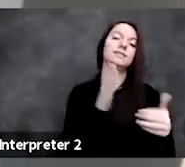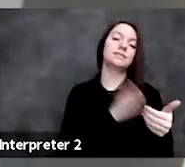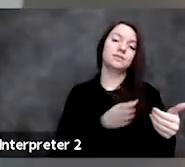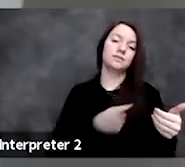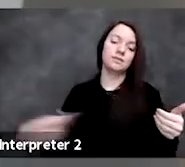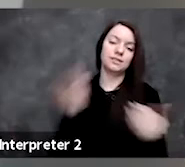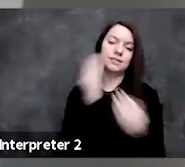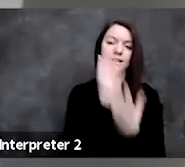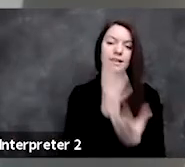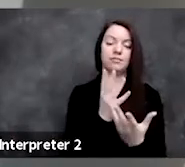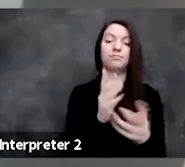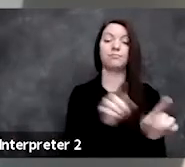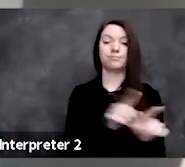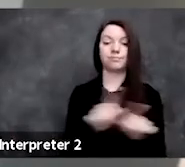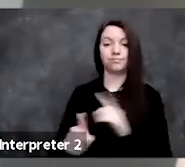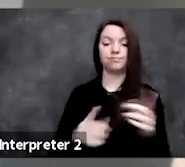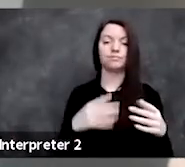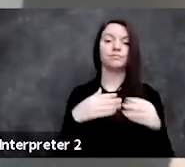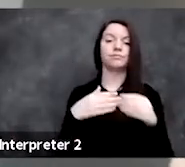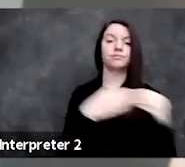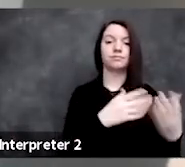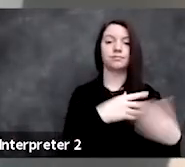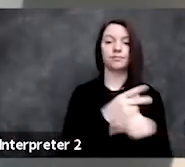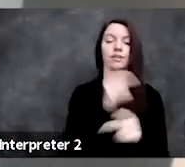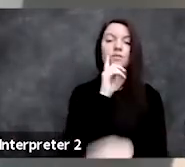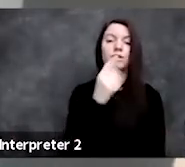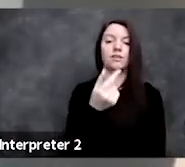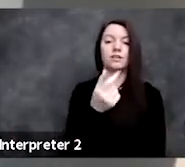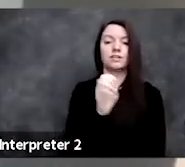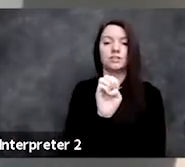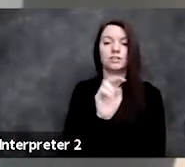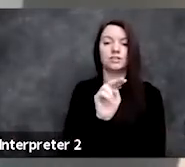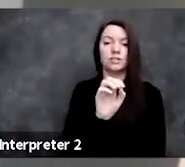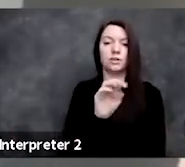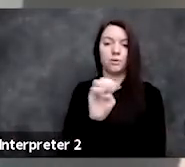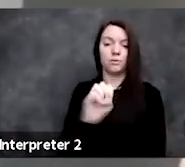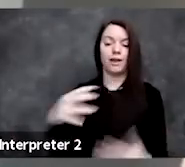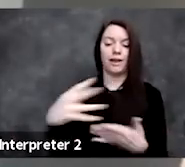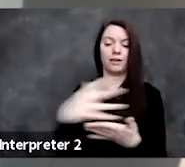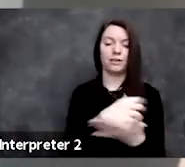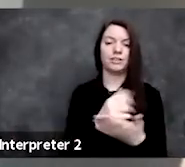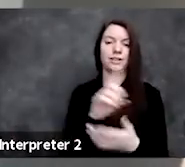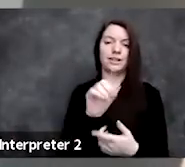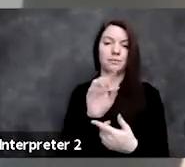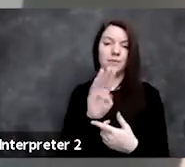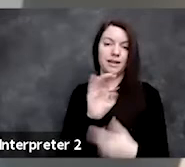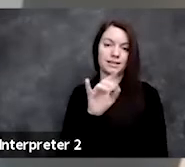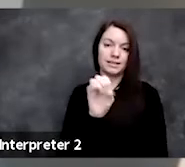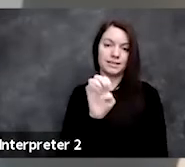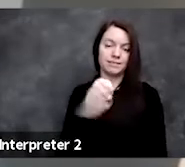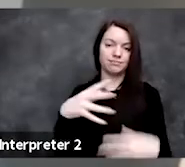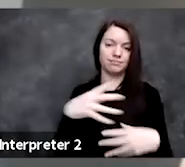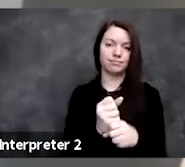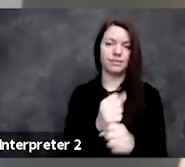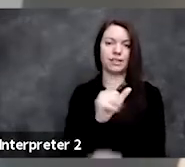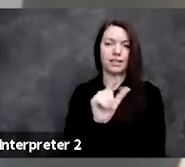for the Genome Aggregation Database, also known as gnomAD. This seeks to harmonize exome and genome sequencing data,